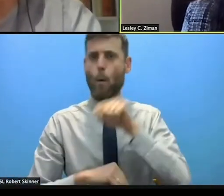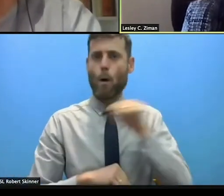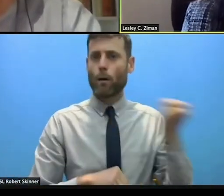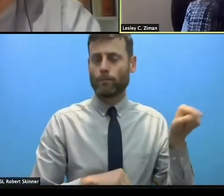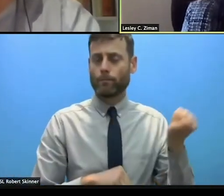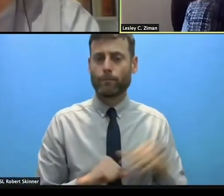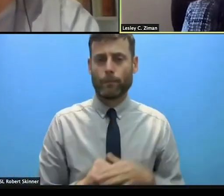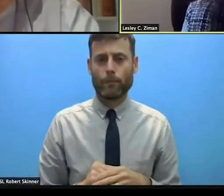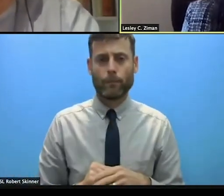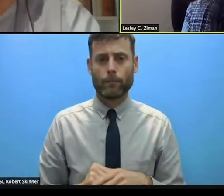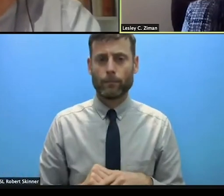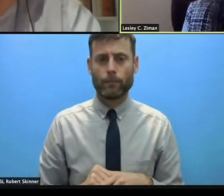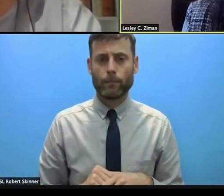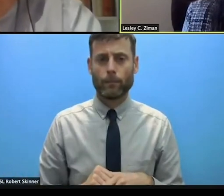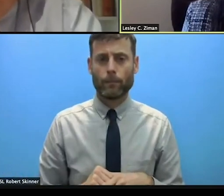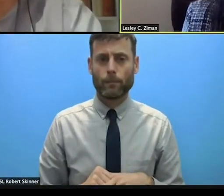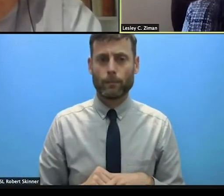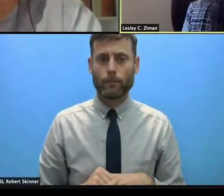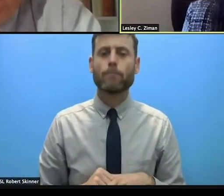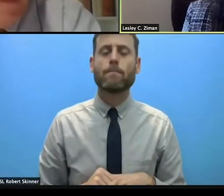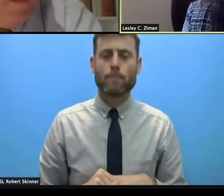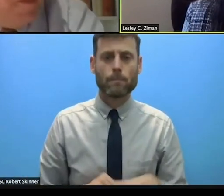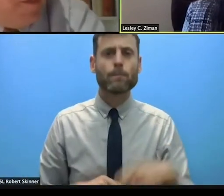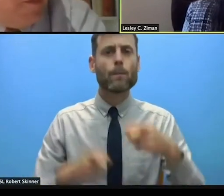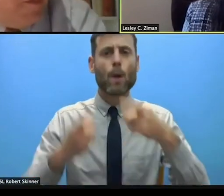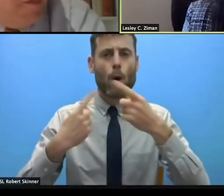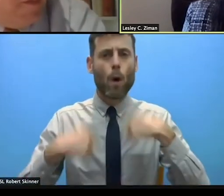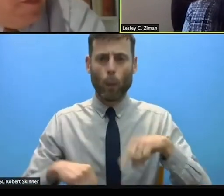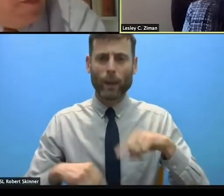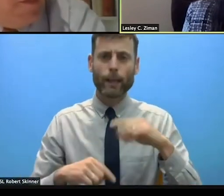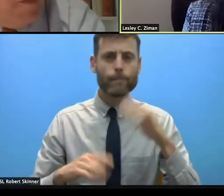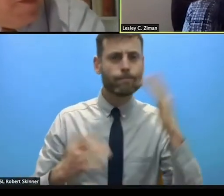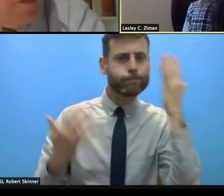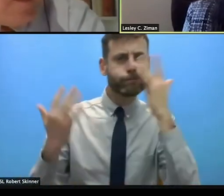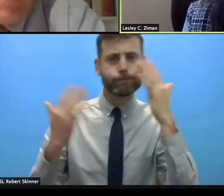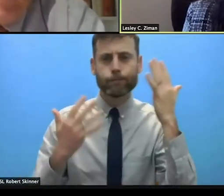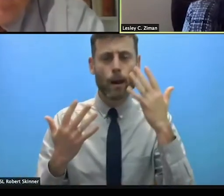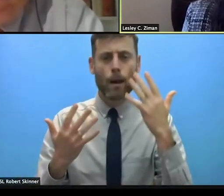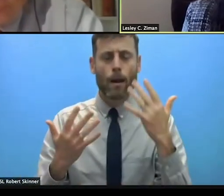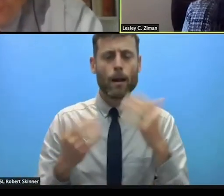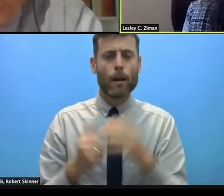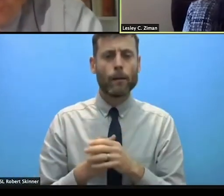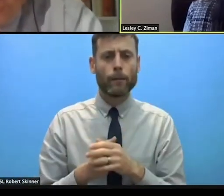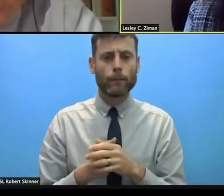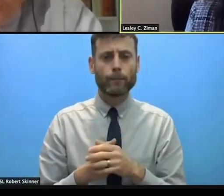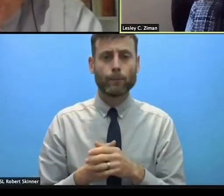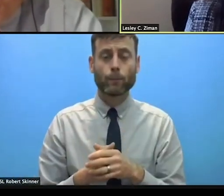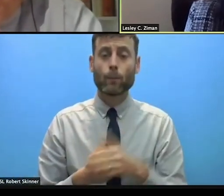we agree that meaningful progress on protecting vulnerable populations doesn't just require